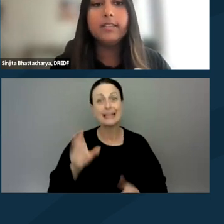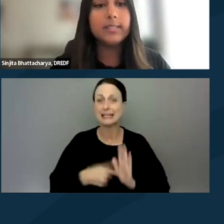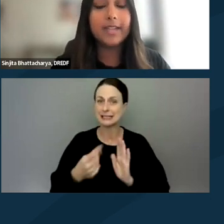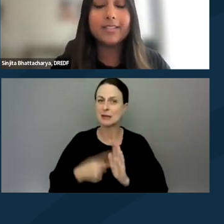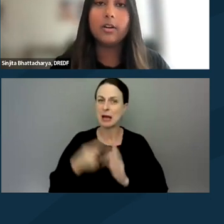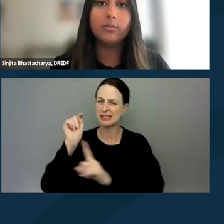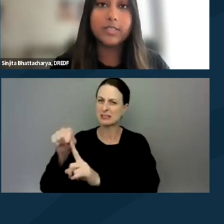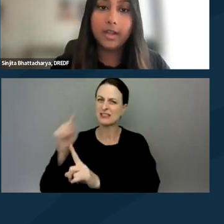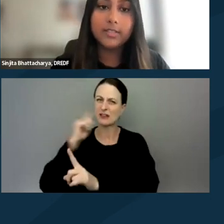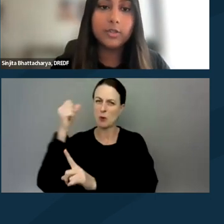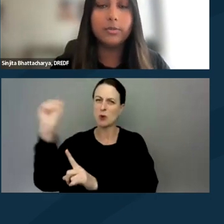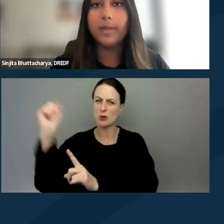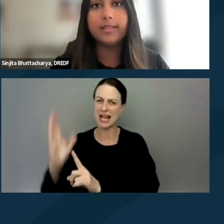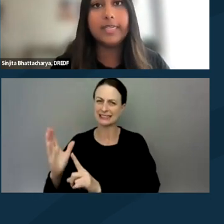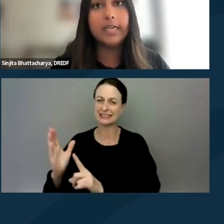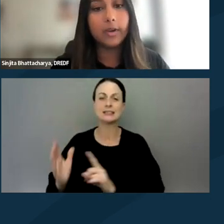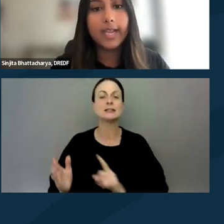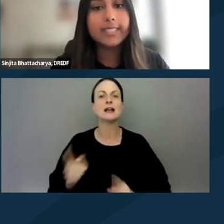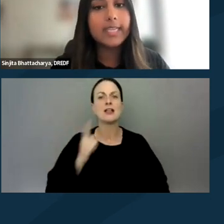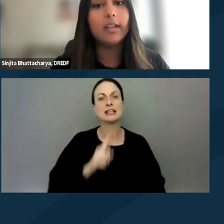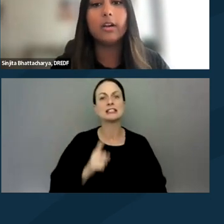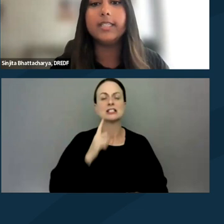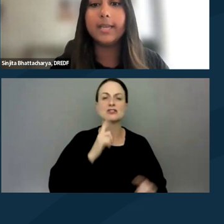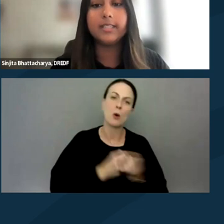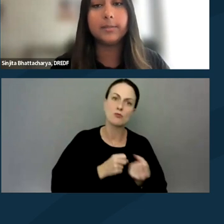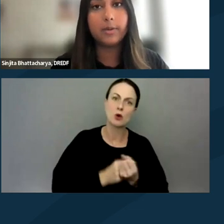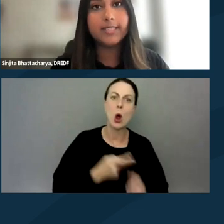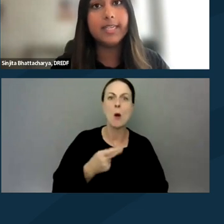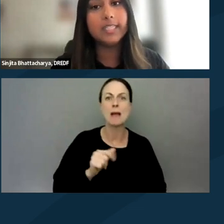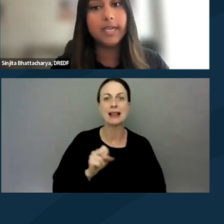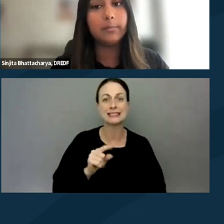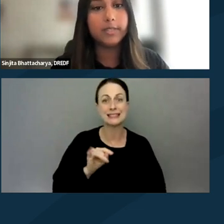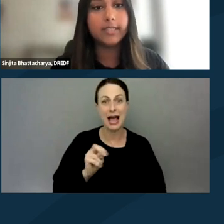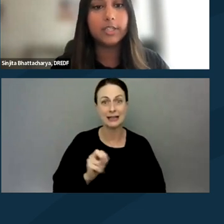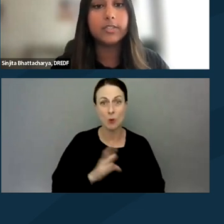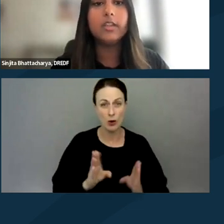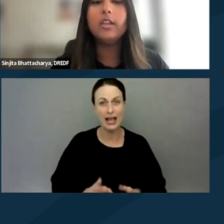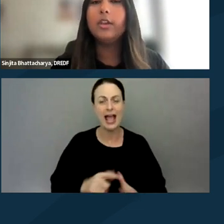These bans are a response to pro-Palestinian organizing and are attempts to suppress and intimidate protestors.